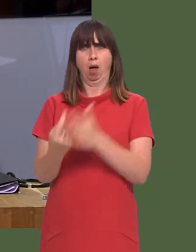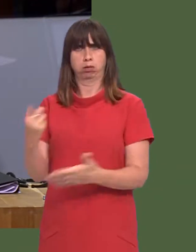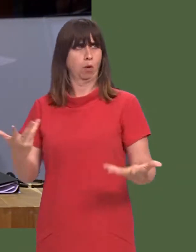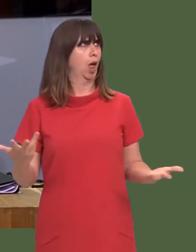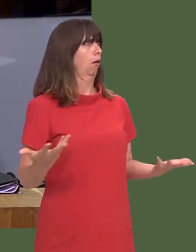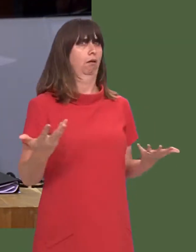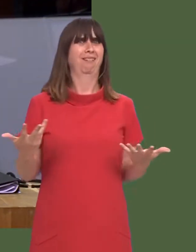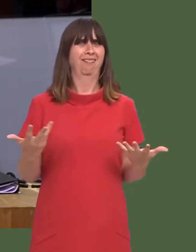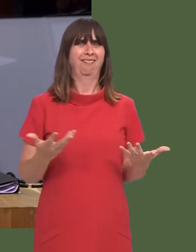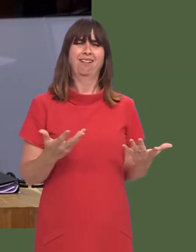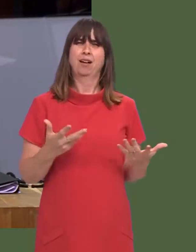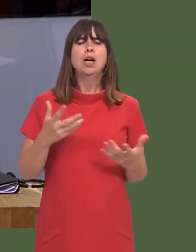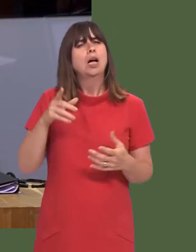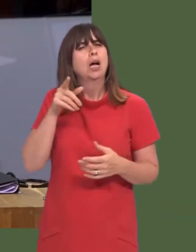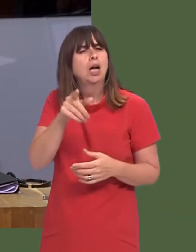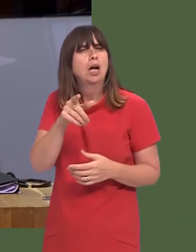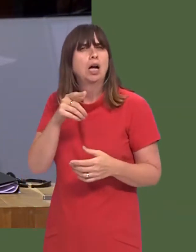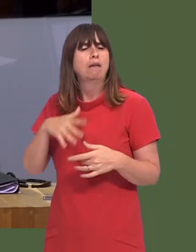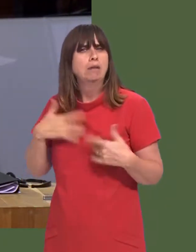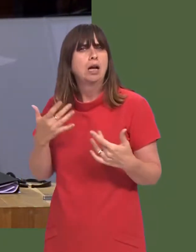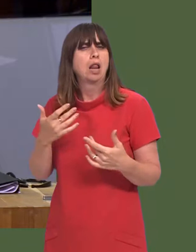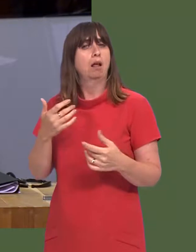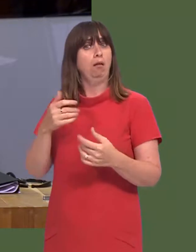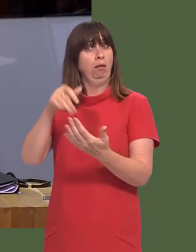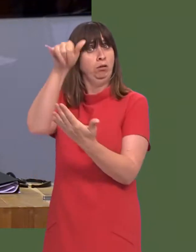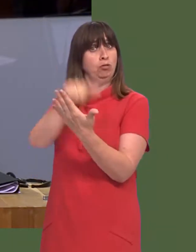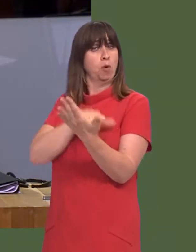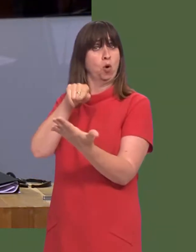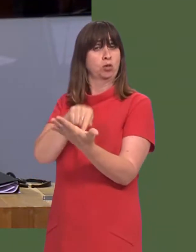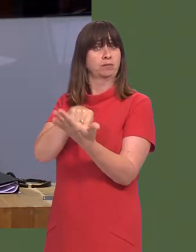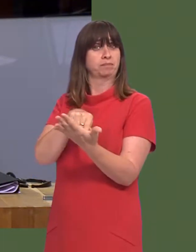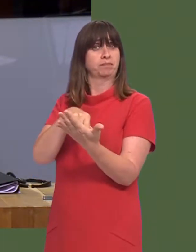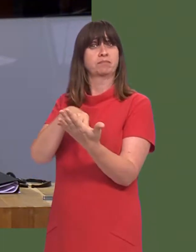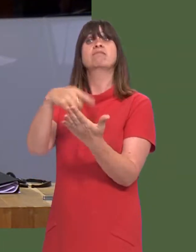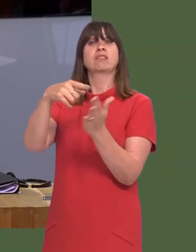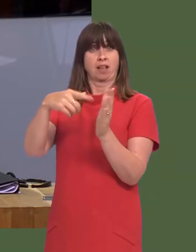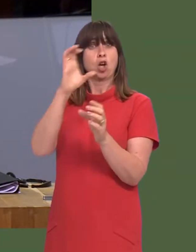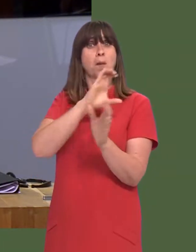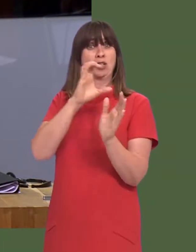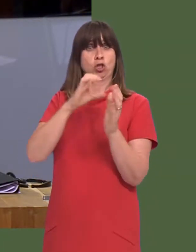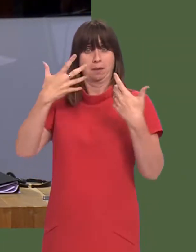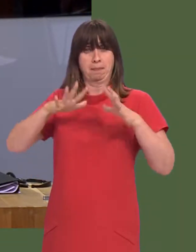Can you give us a feel of what importance the Government attaches to the findings from